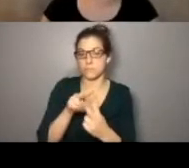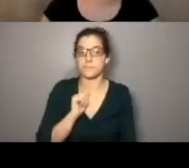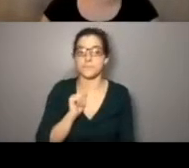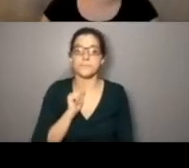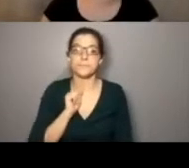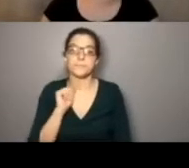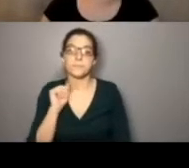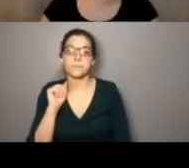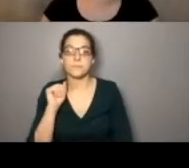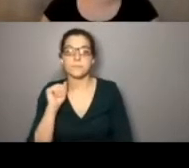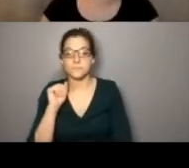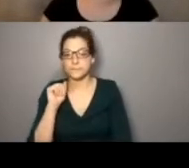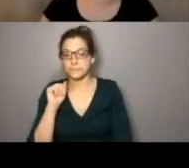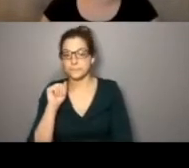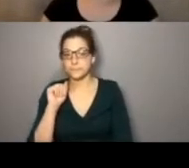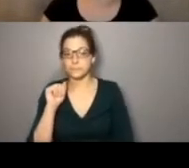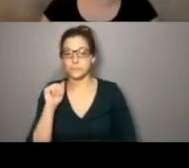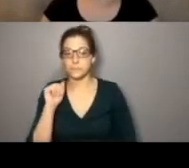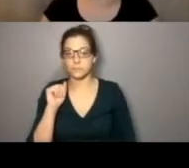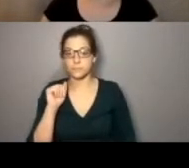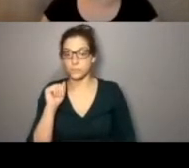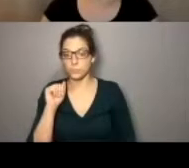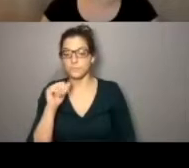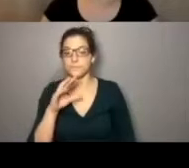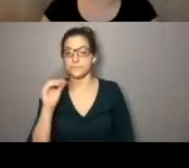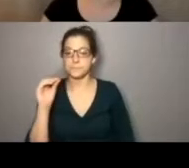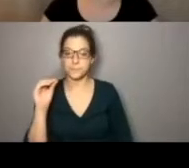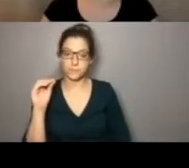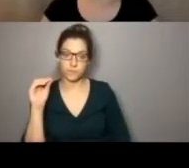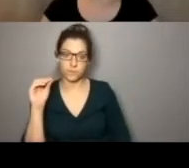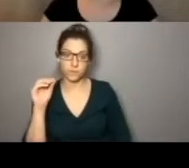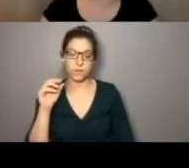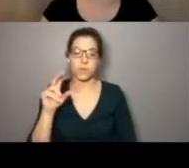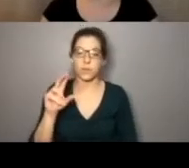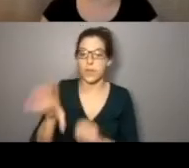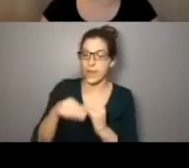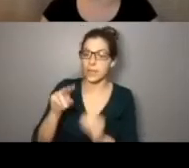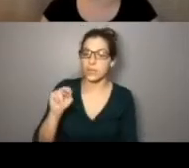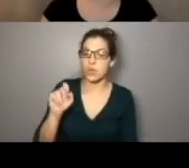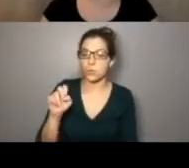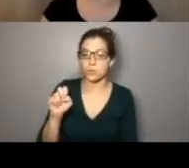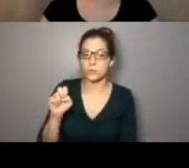walk through. And with a note that, I think this note